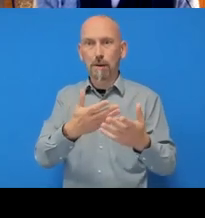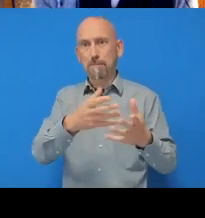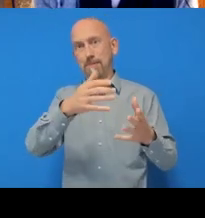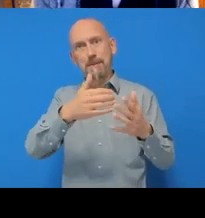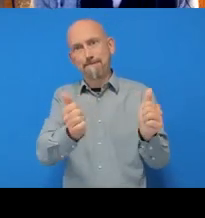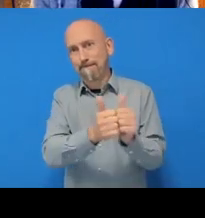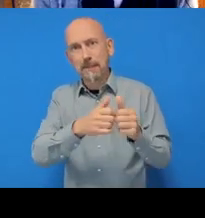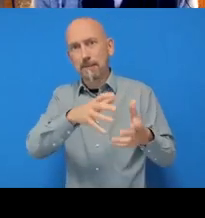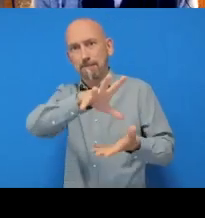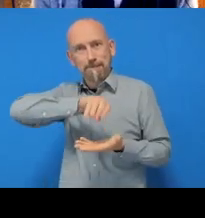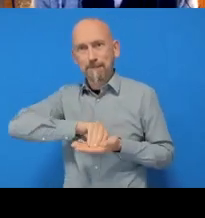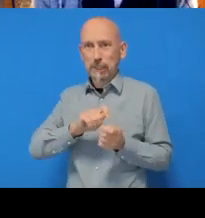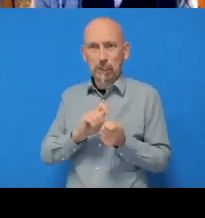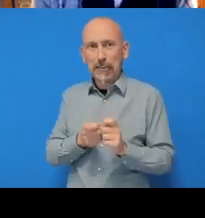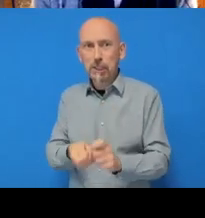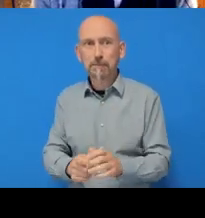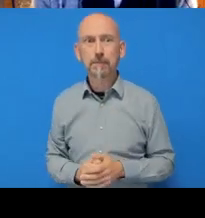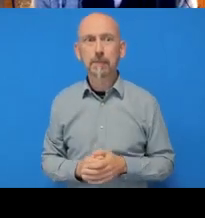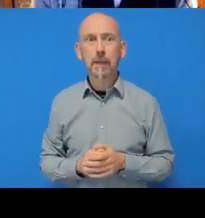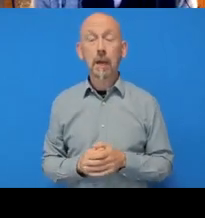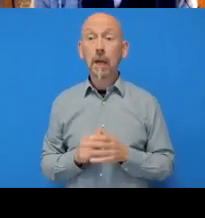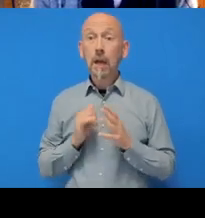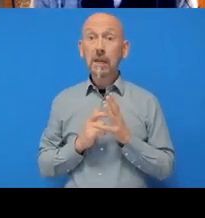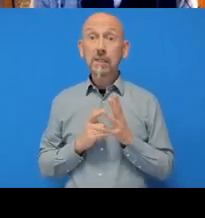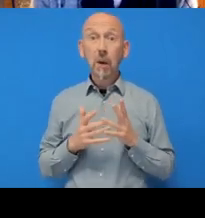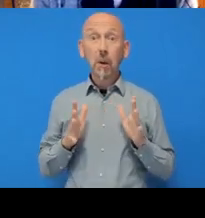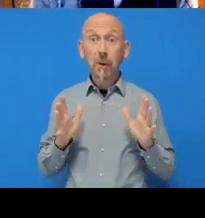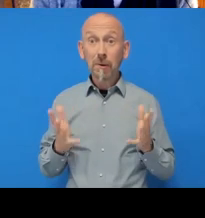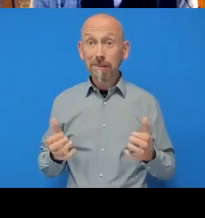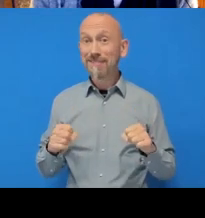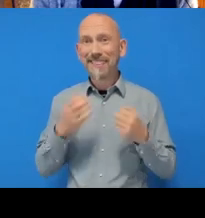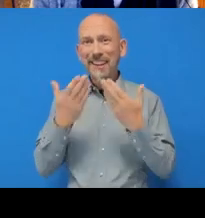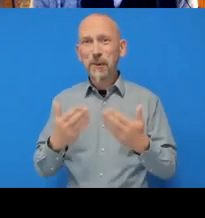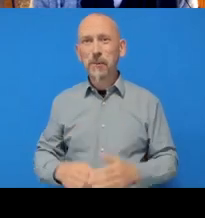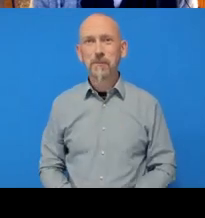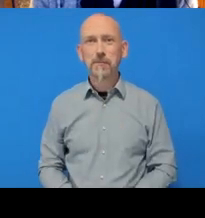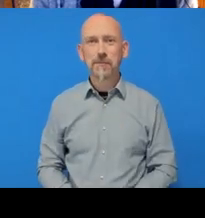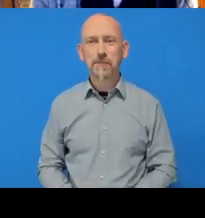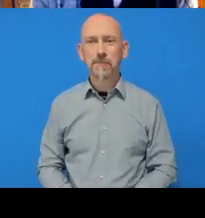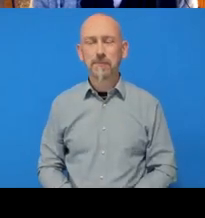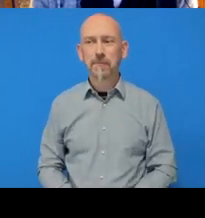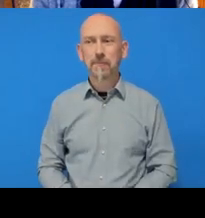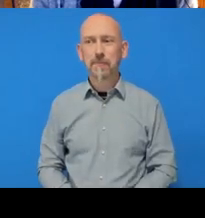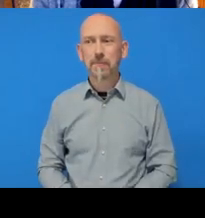Yeah, thank you!